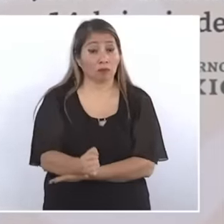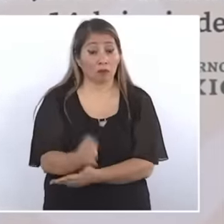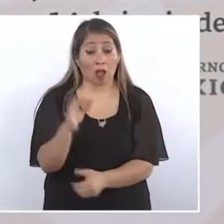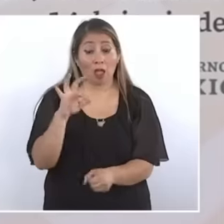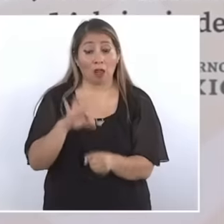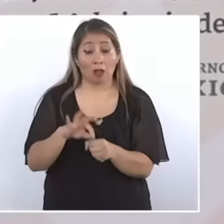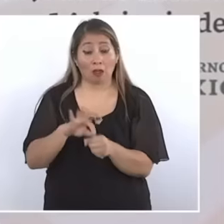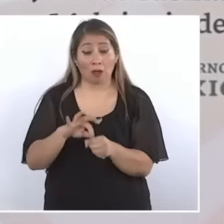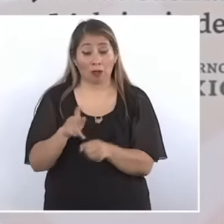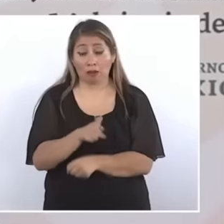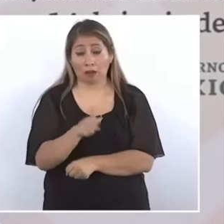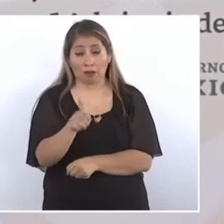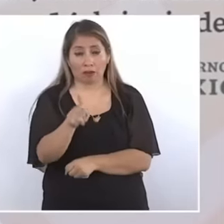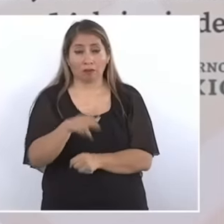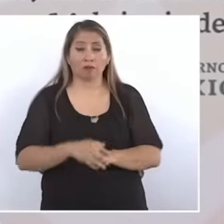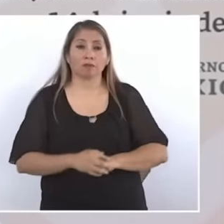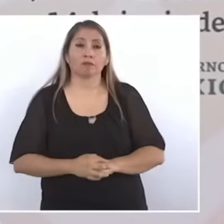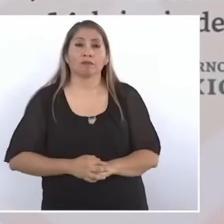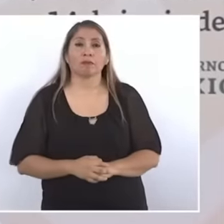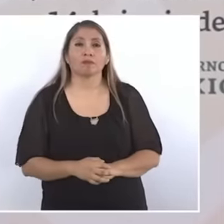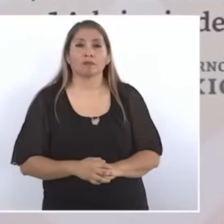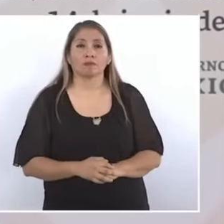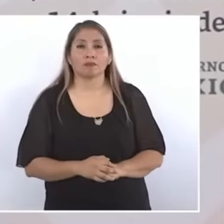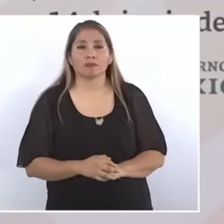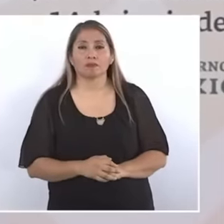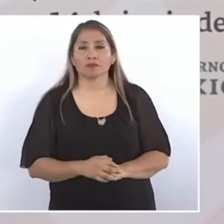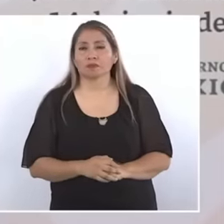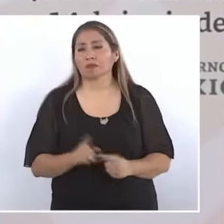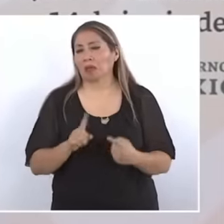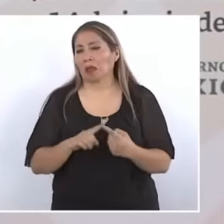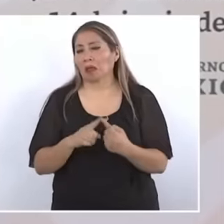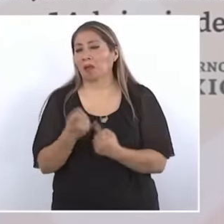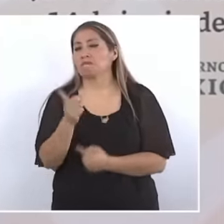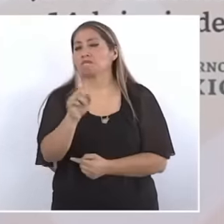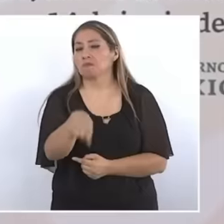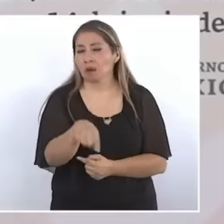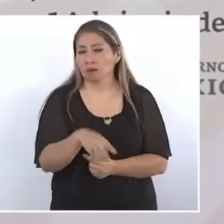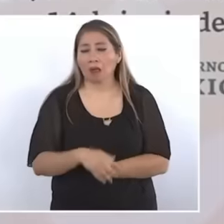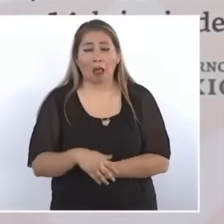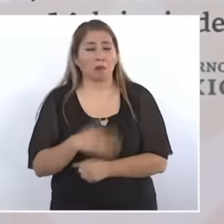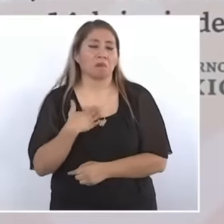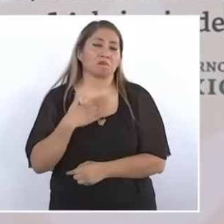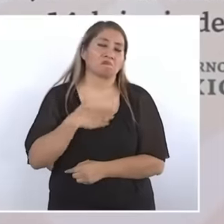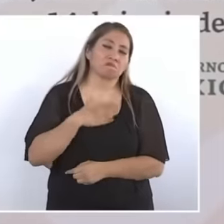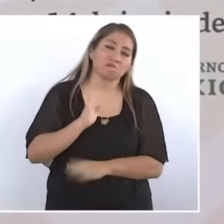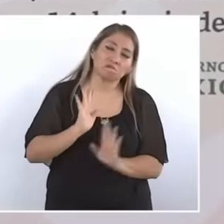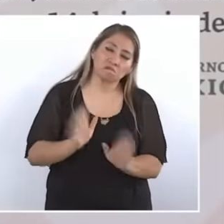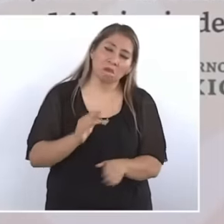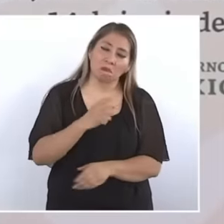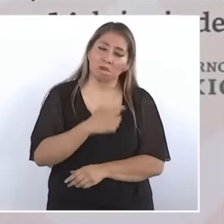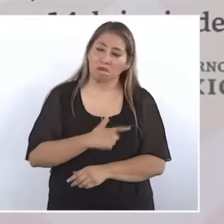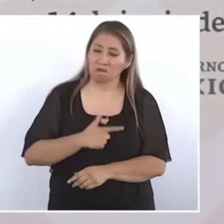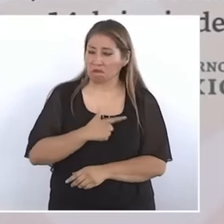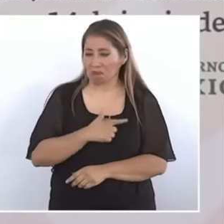people who rule, I repeat, that is why I am very happy that we are here with